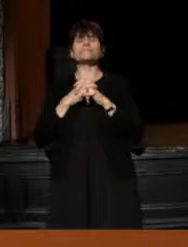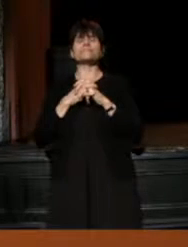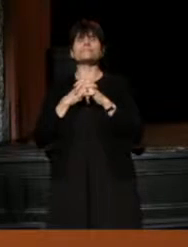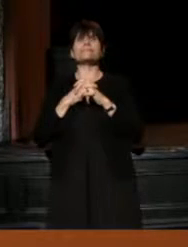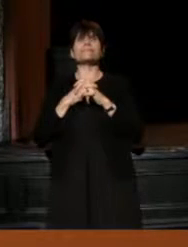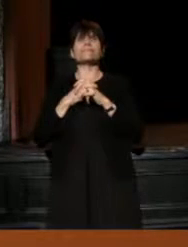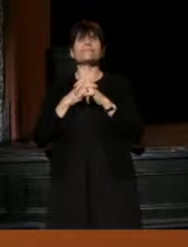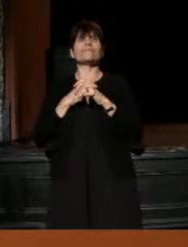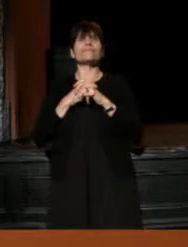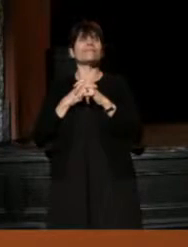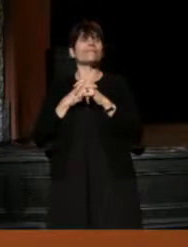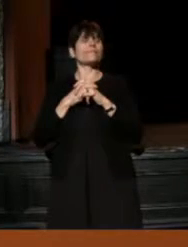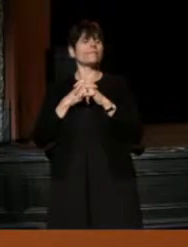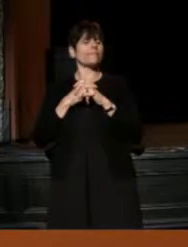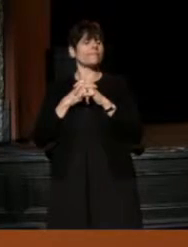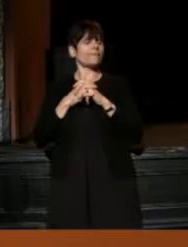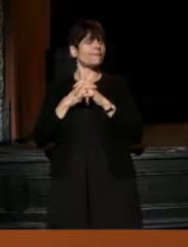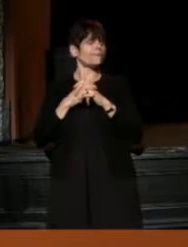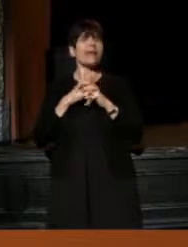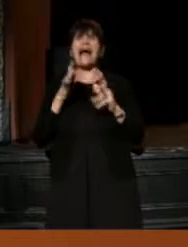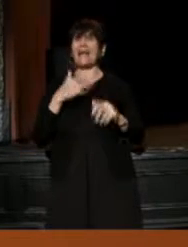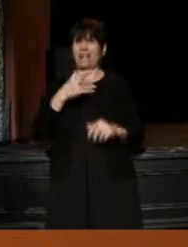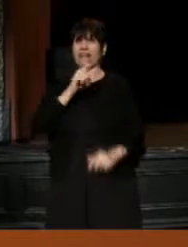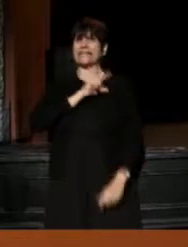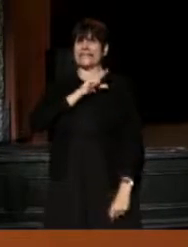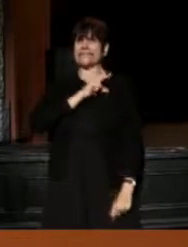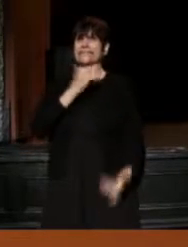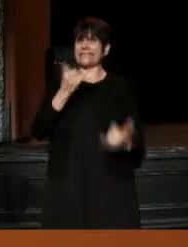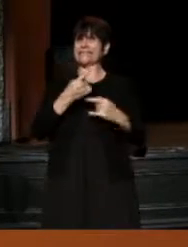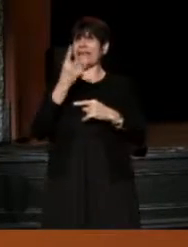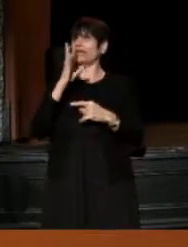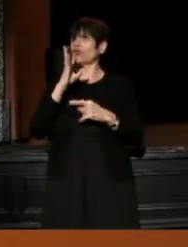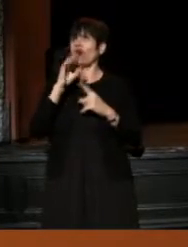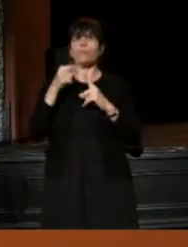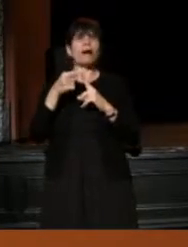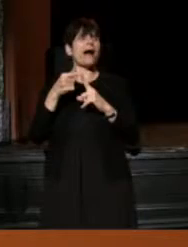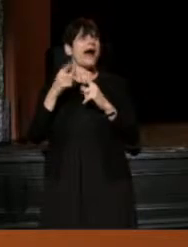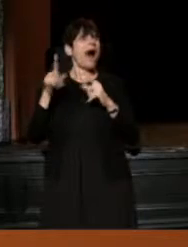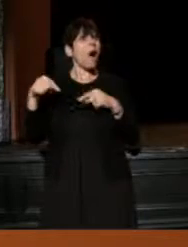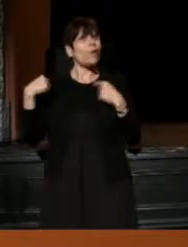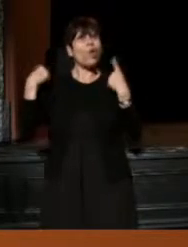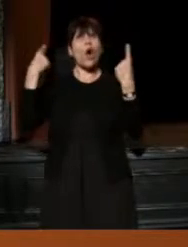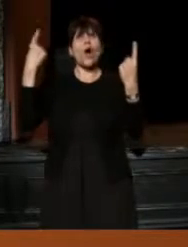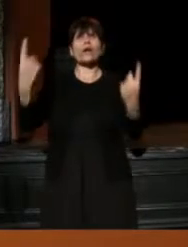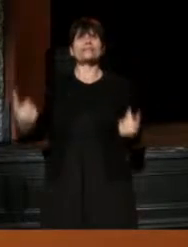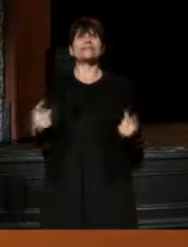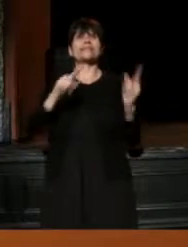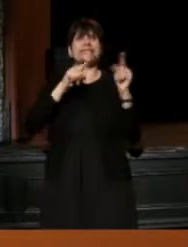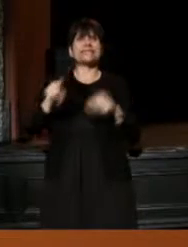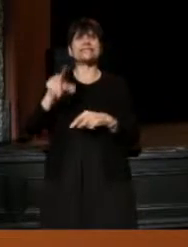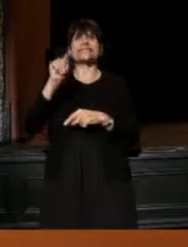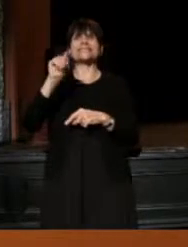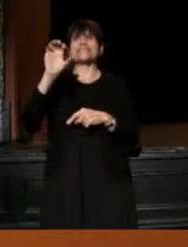I felt guilty, sorry, today, when we are all talking about how long has been since we've been through a TCG Conference.